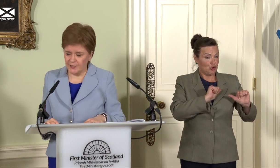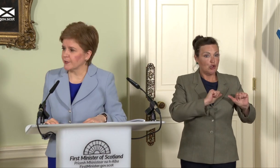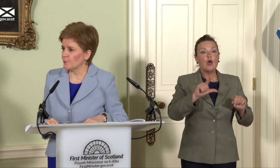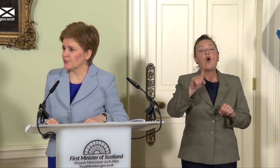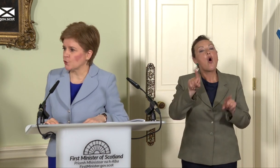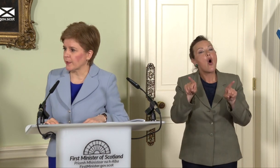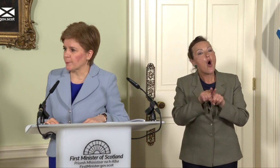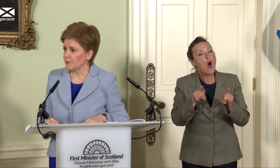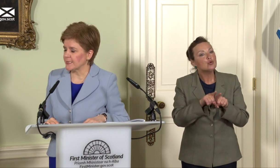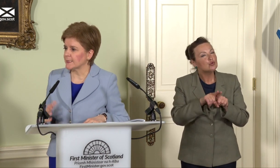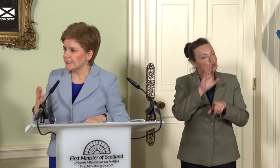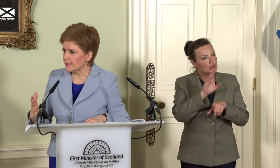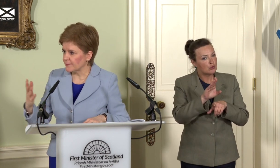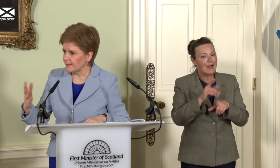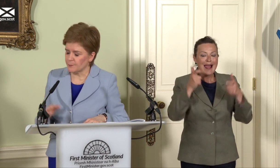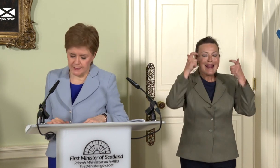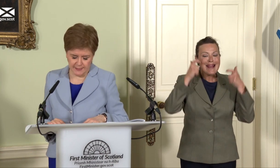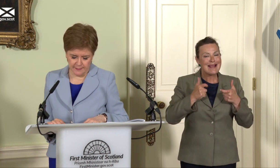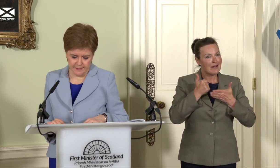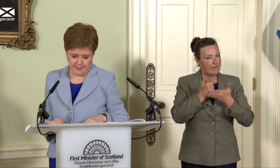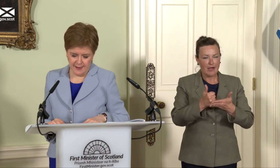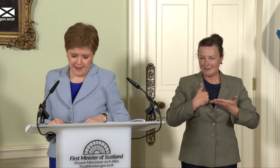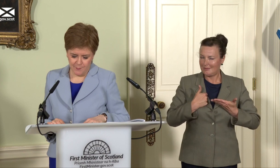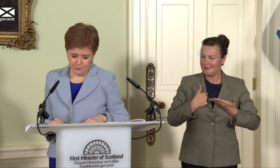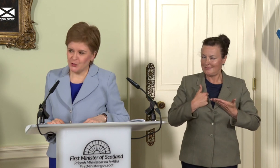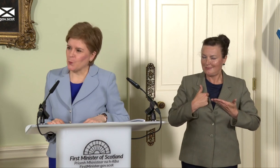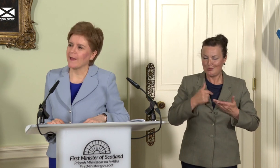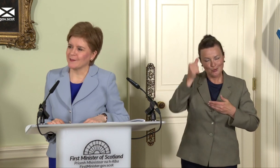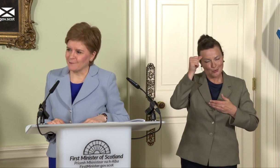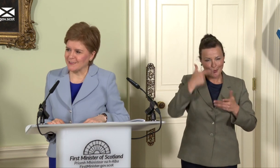when it comes to talking about legal advice in particular. And I’m sure you weren’t inviting me